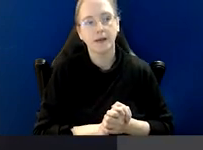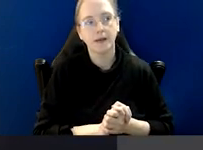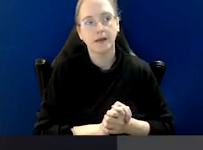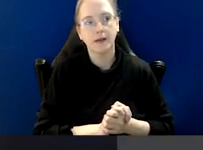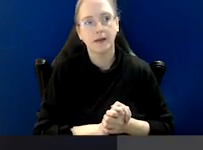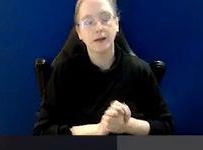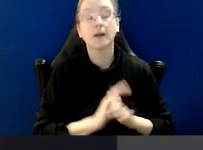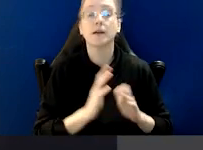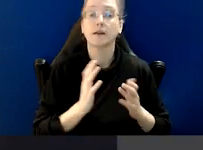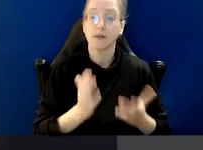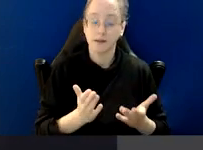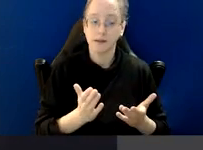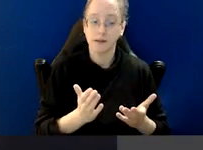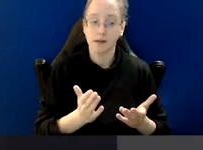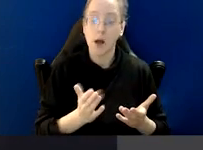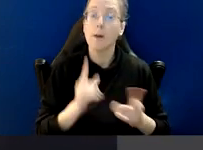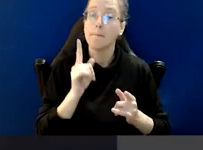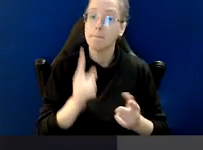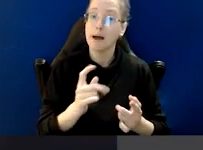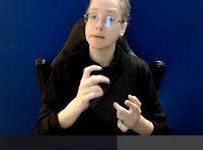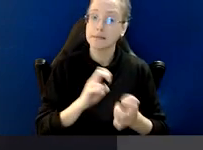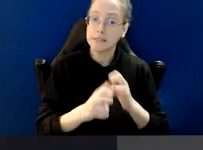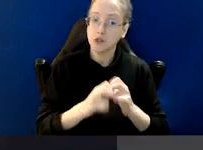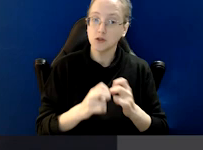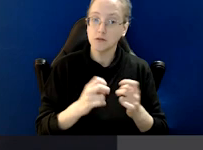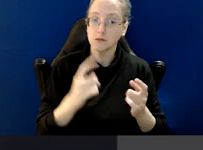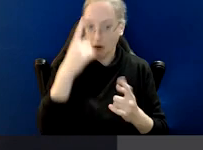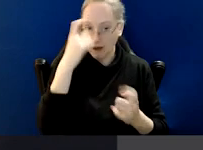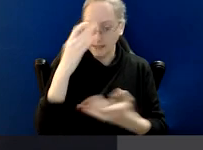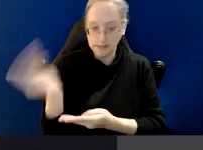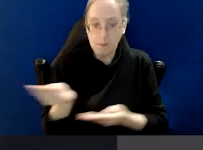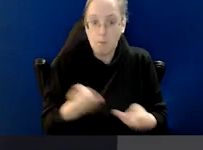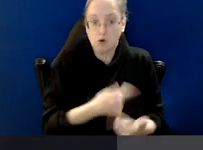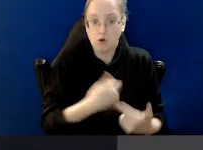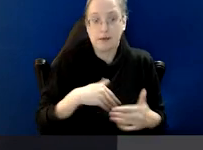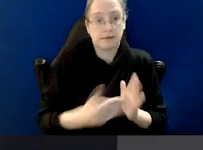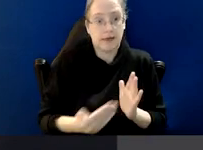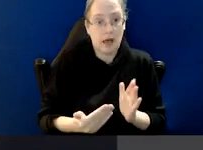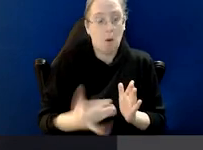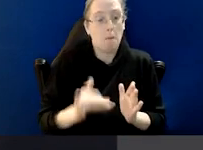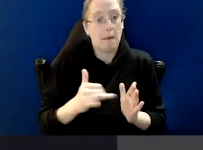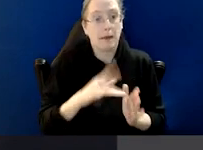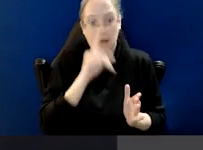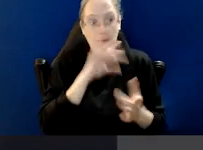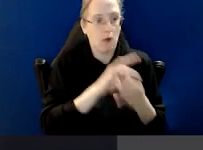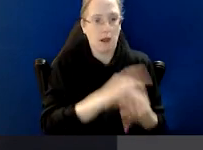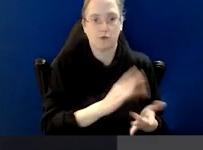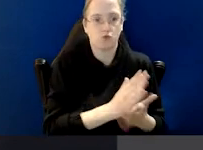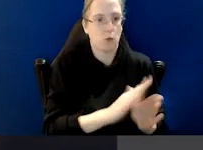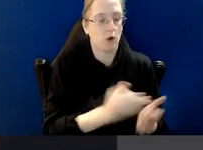That's not to say that matters occurring before our establishment might not have current practical relevance.